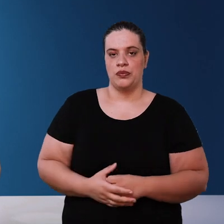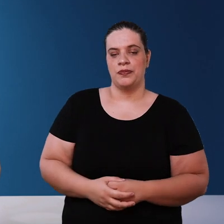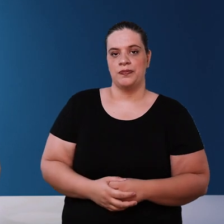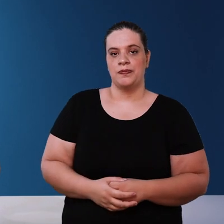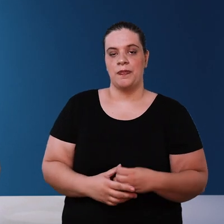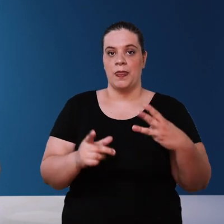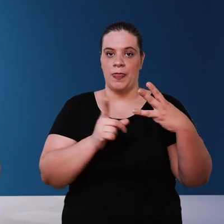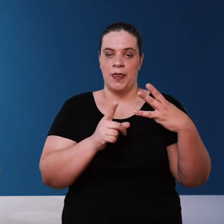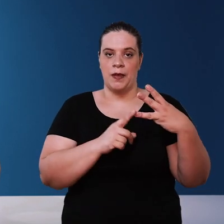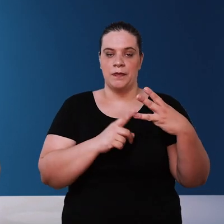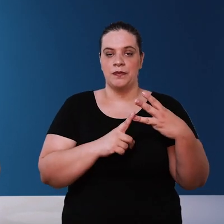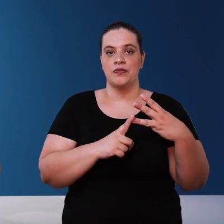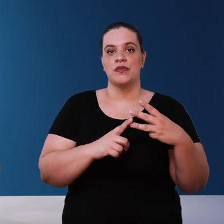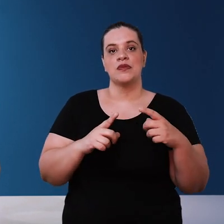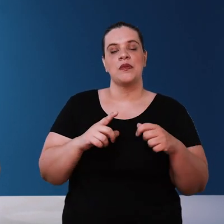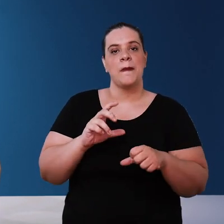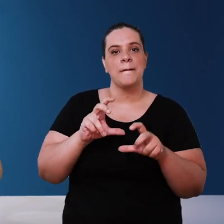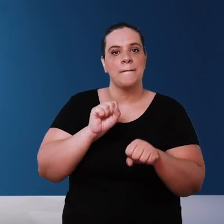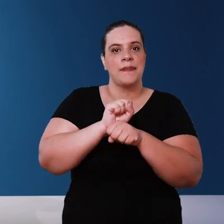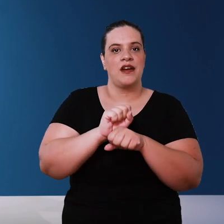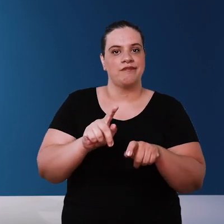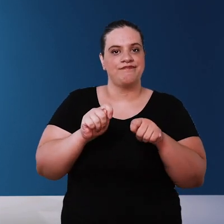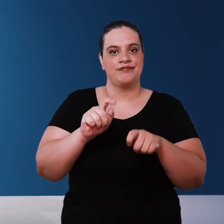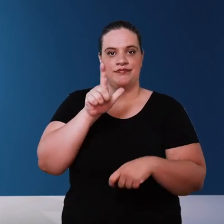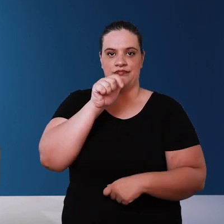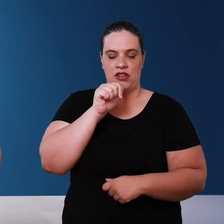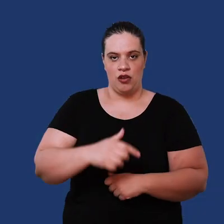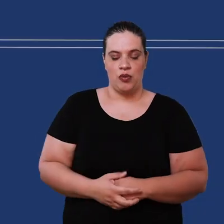to the turbulence reducer the water brake the water brake a